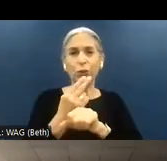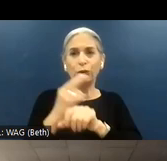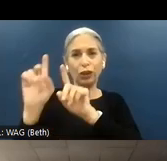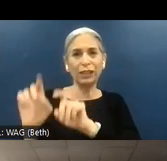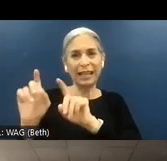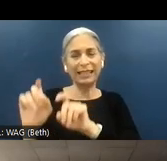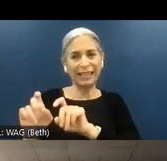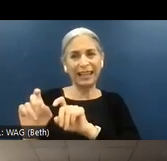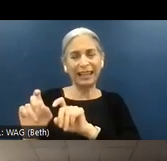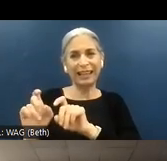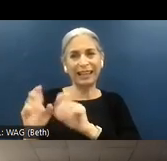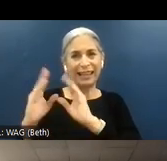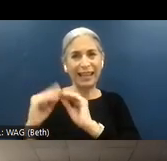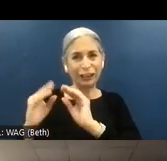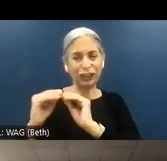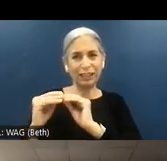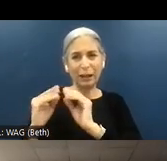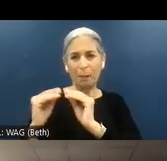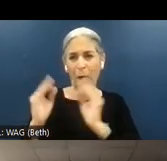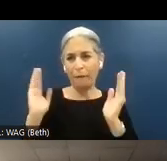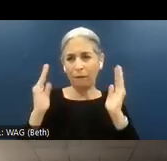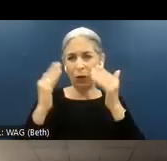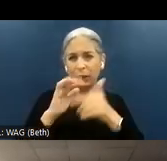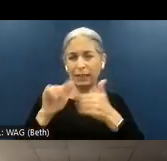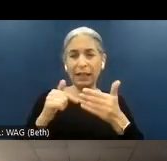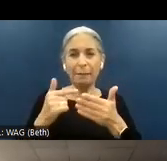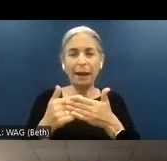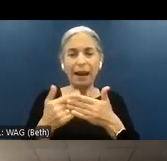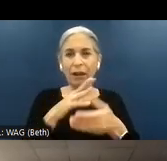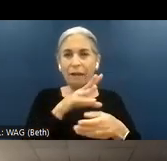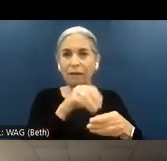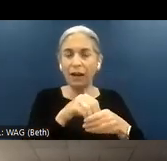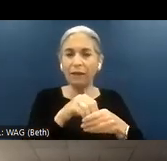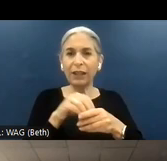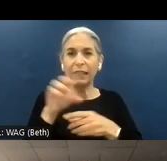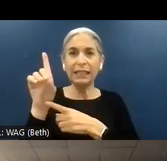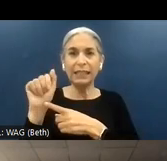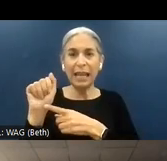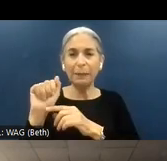sessions, so sessions that are more focused on involving the disabled community to execute